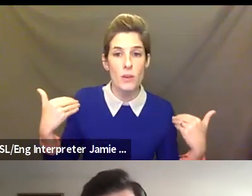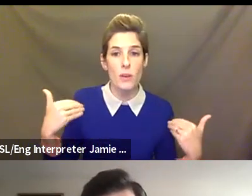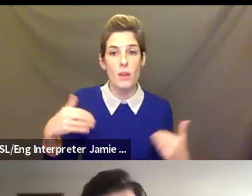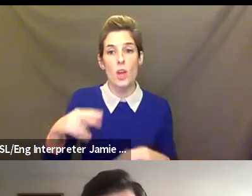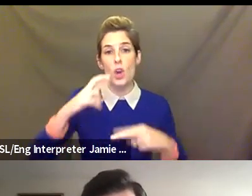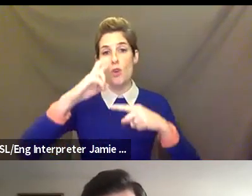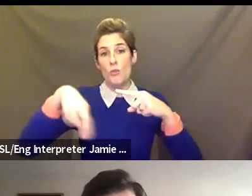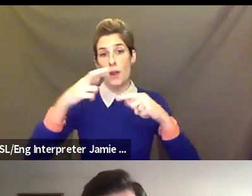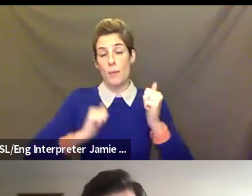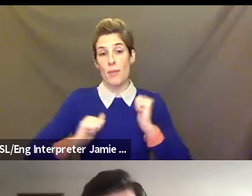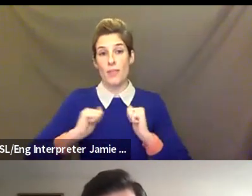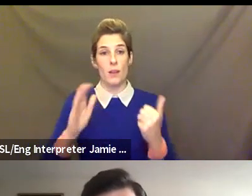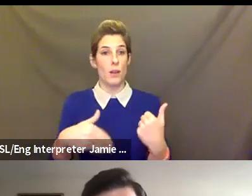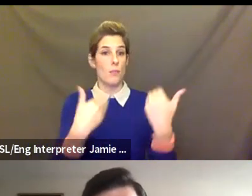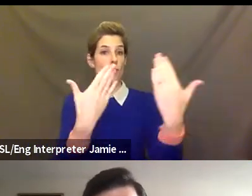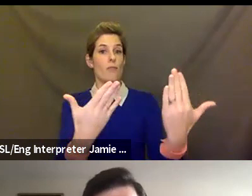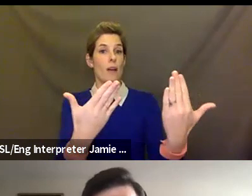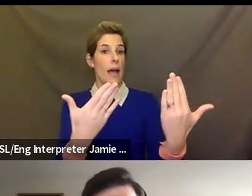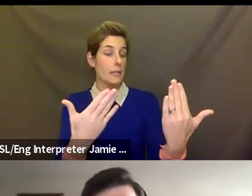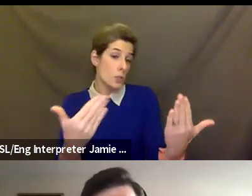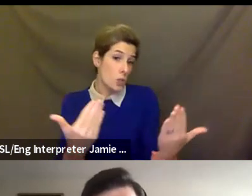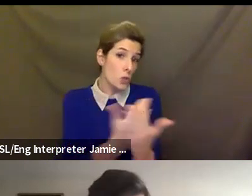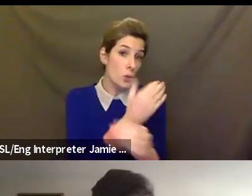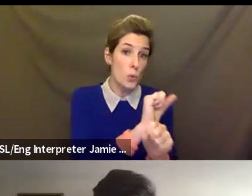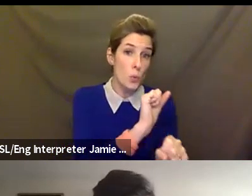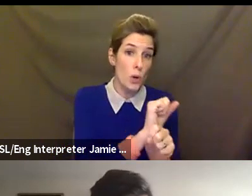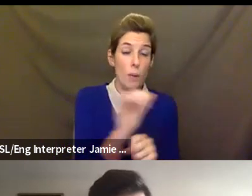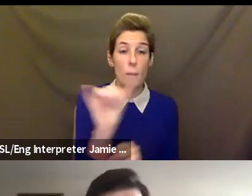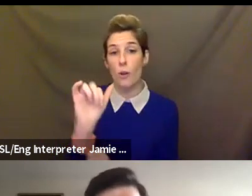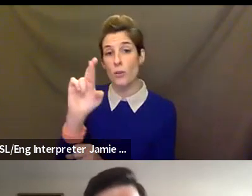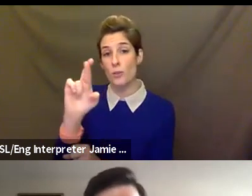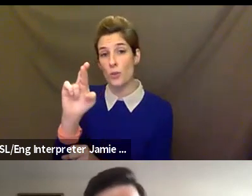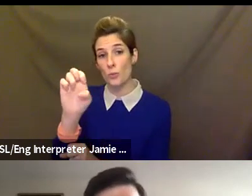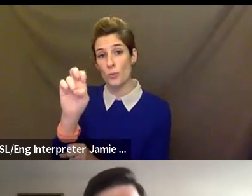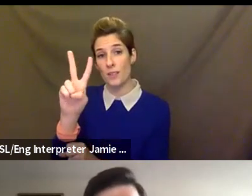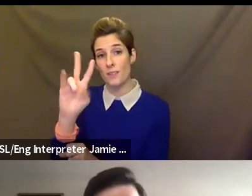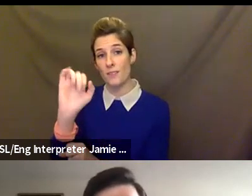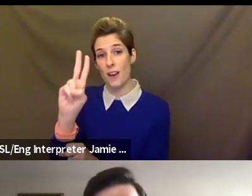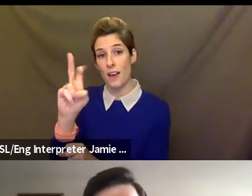original works and revivals of plays and musicals across five